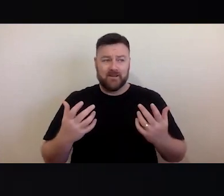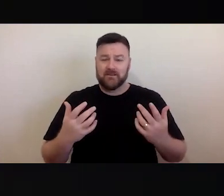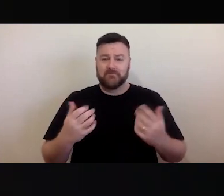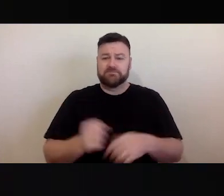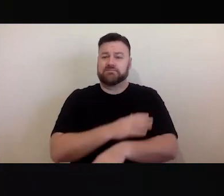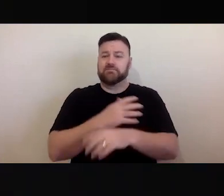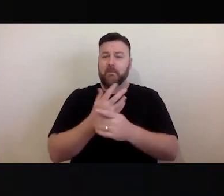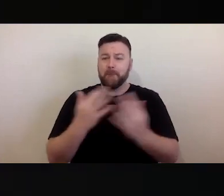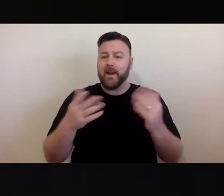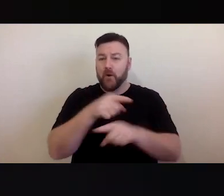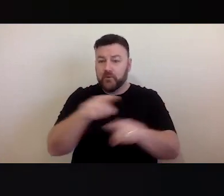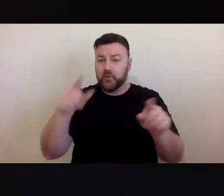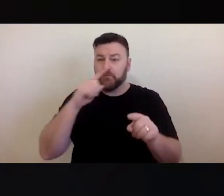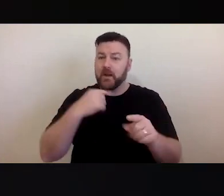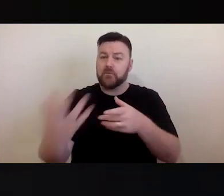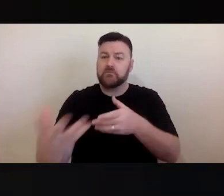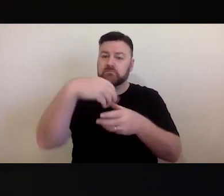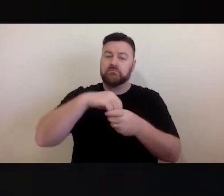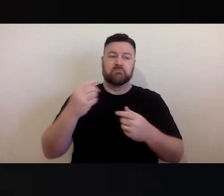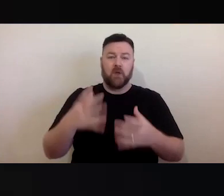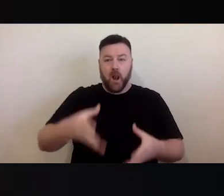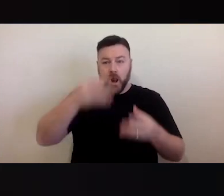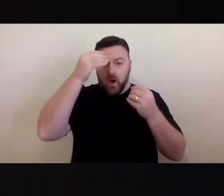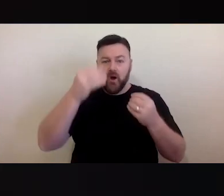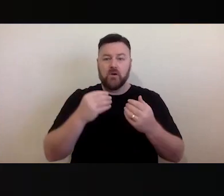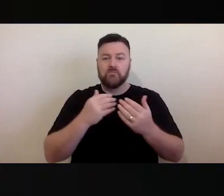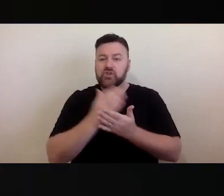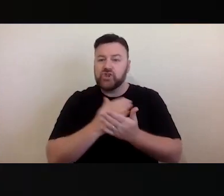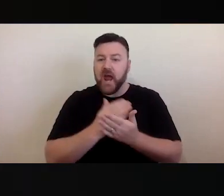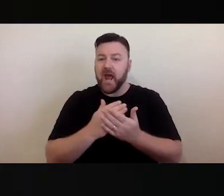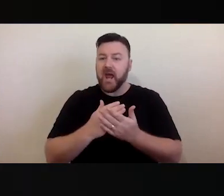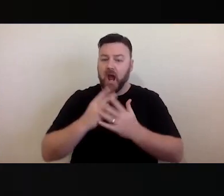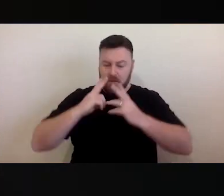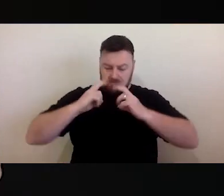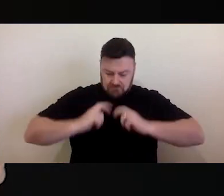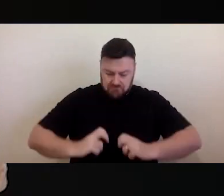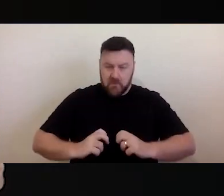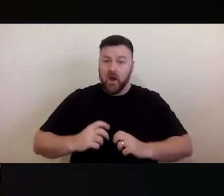and to share and to explore and we invite you to continue to join us